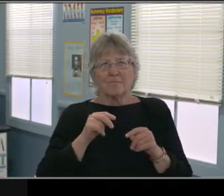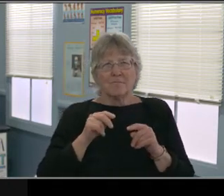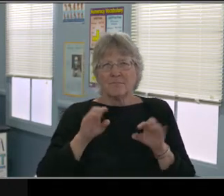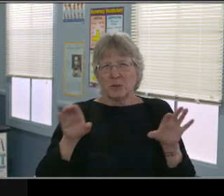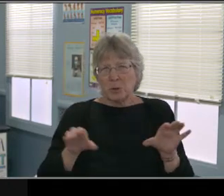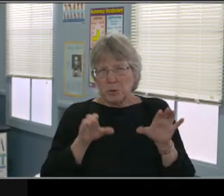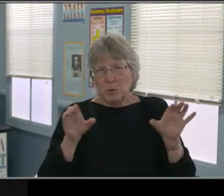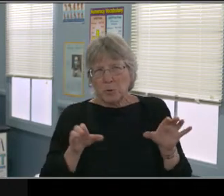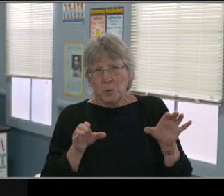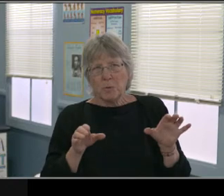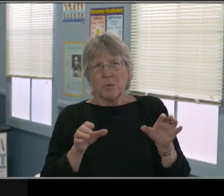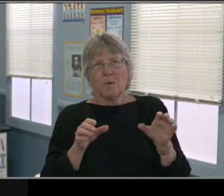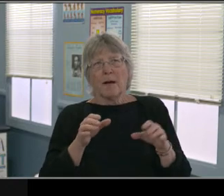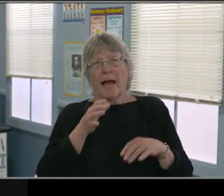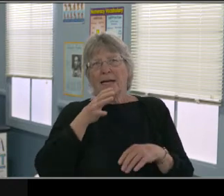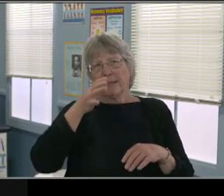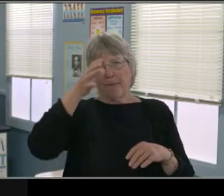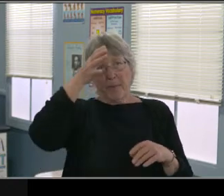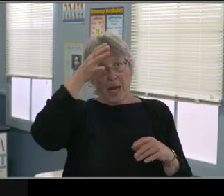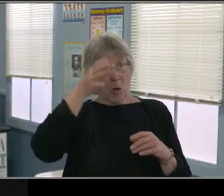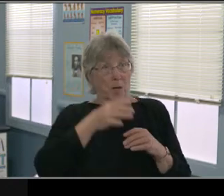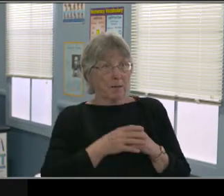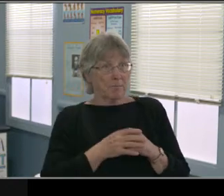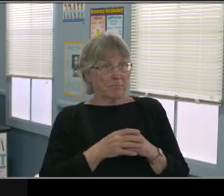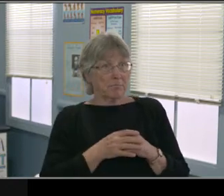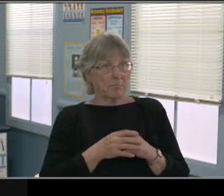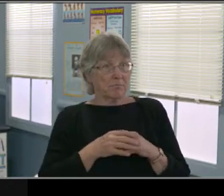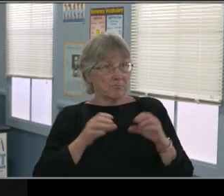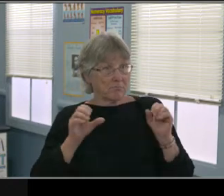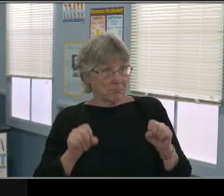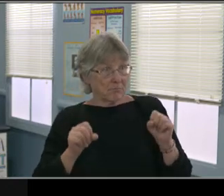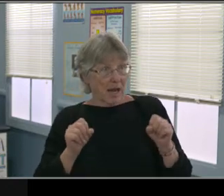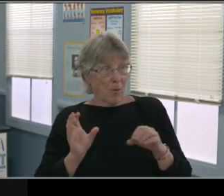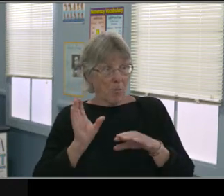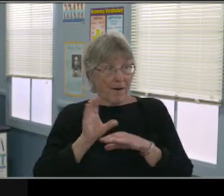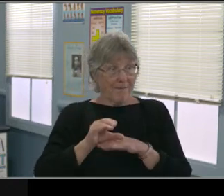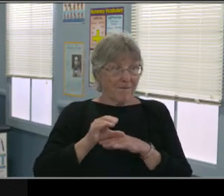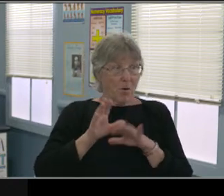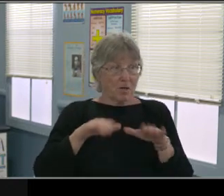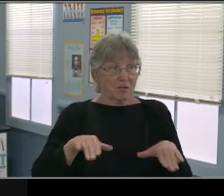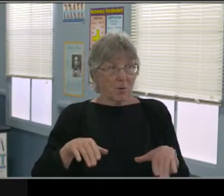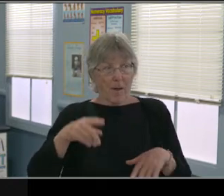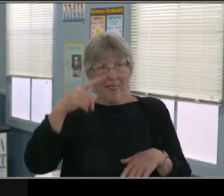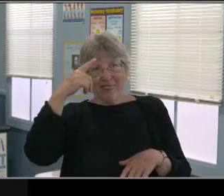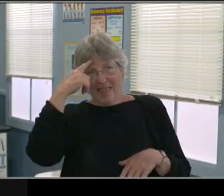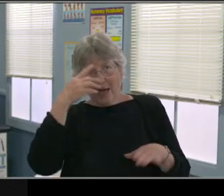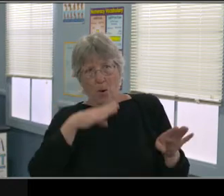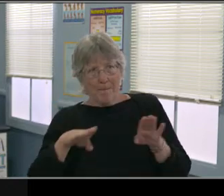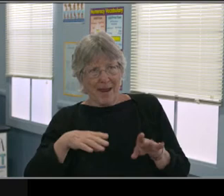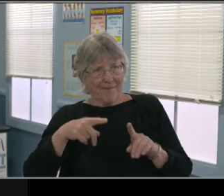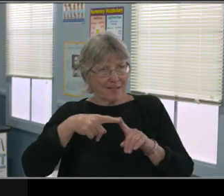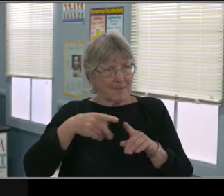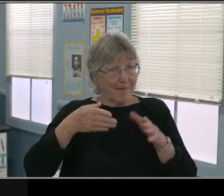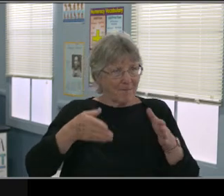with up to 150 parents in the Tucker auditorium. And I can say, I've had the pleasure